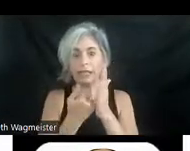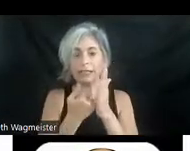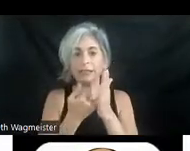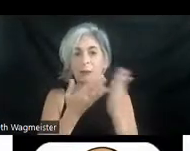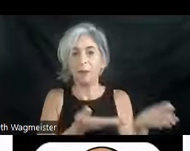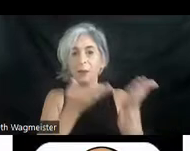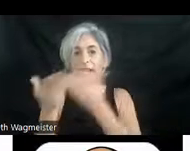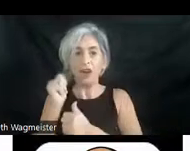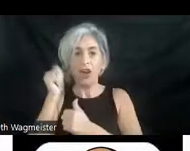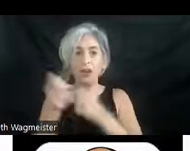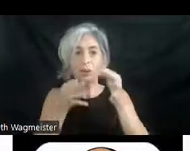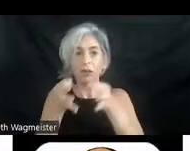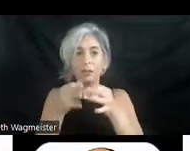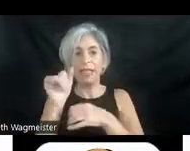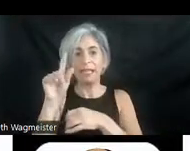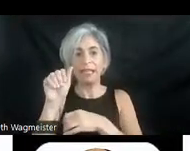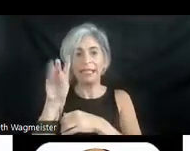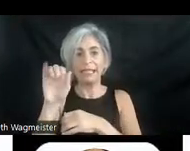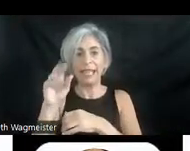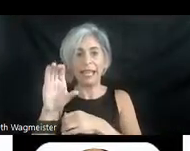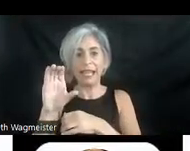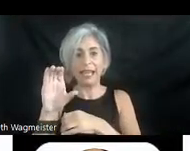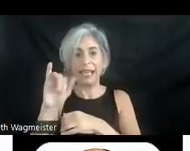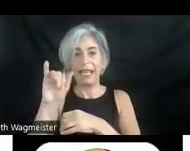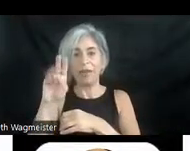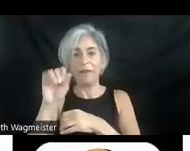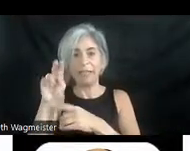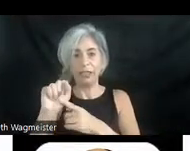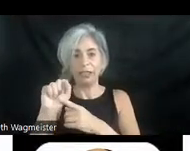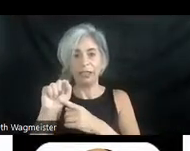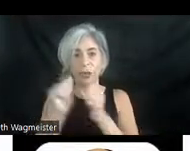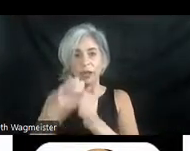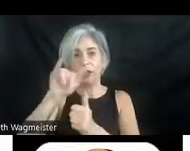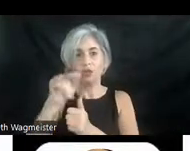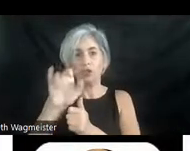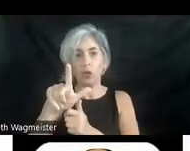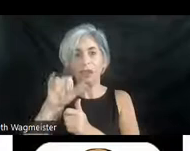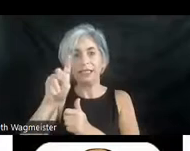Innovation with Joel Snyder, PhD, President, audio description associates, LLC and the